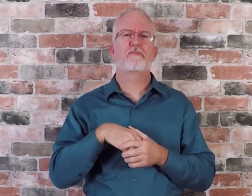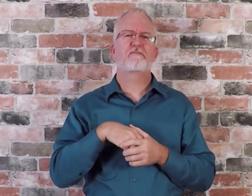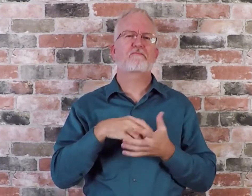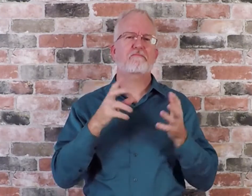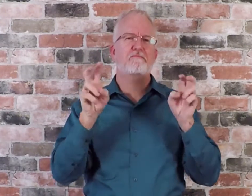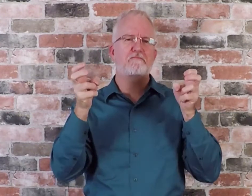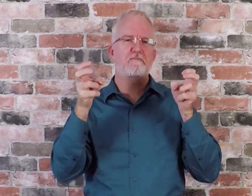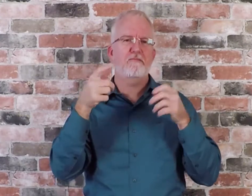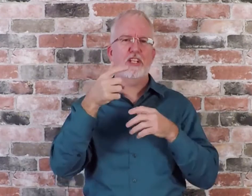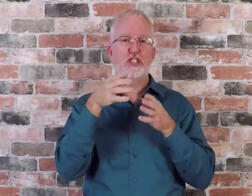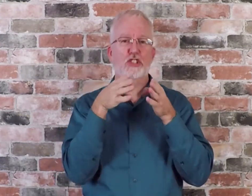It's called: